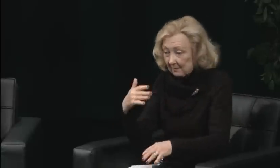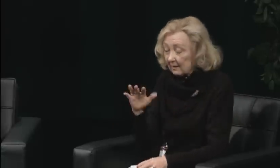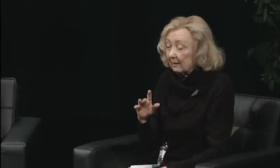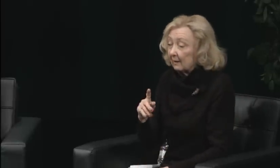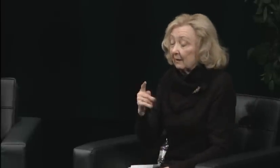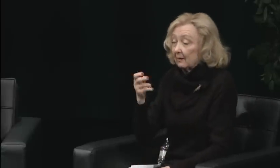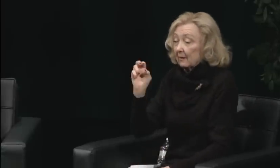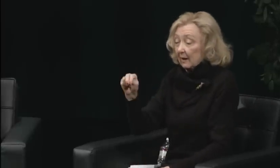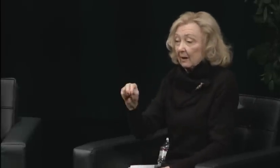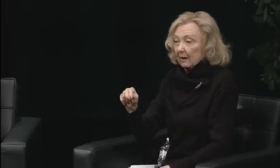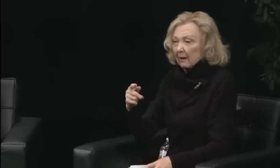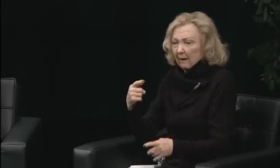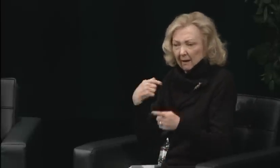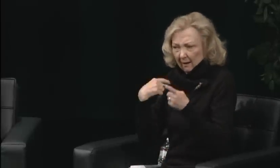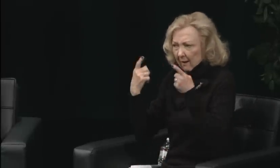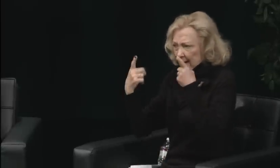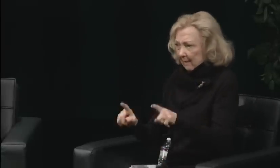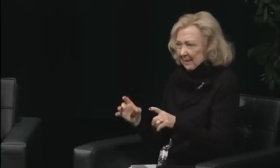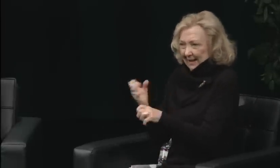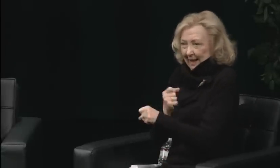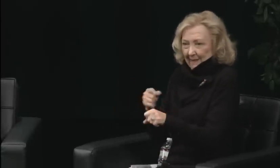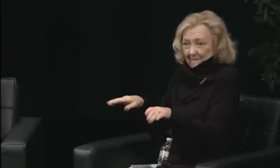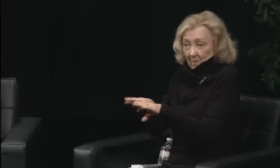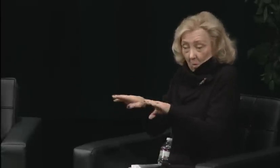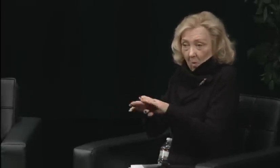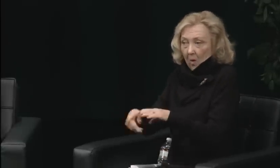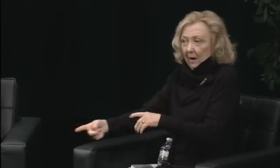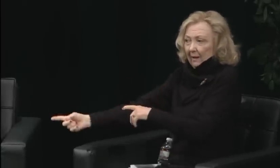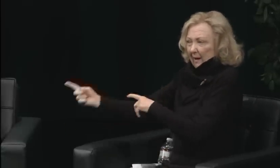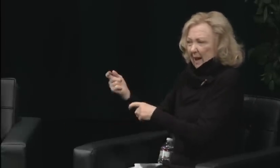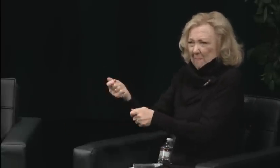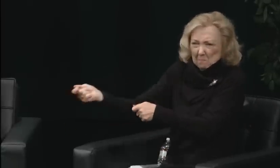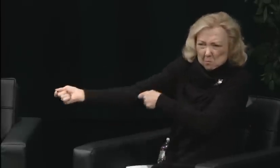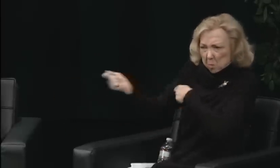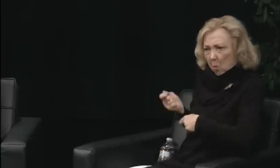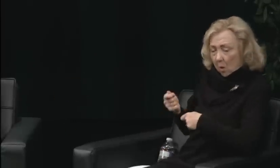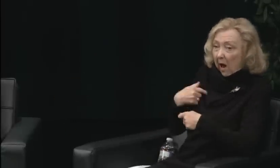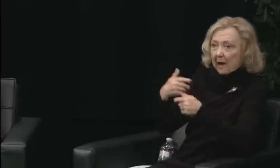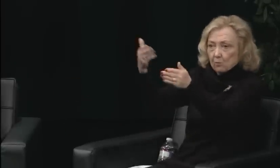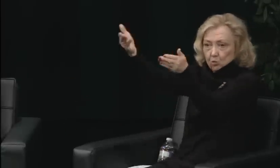I was more behind the scenes. I was working with the internship programs